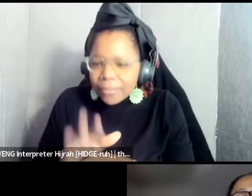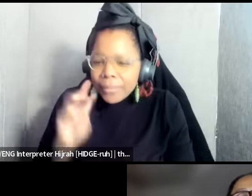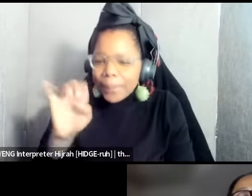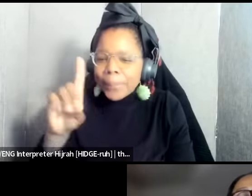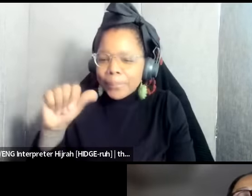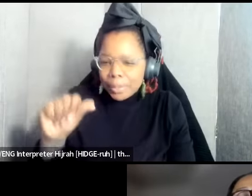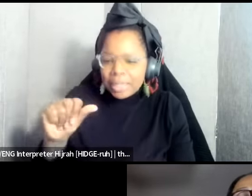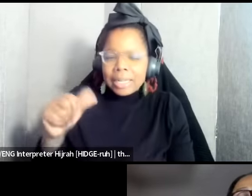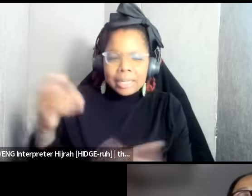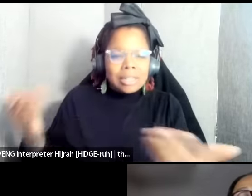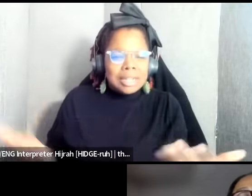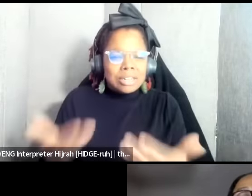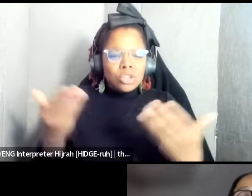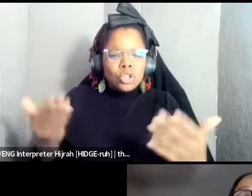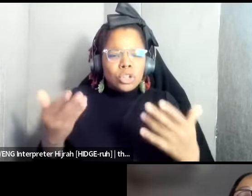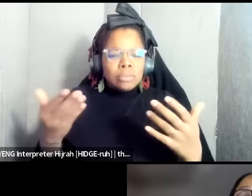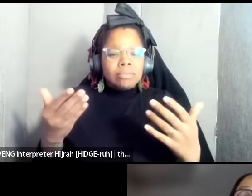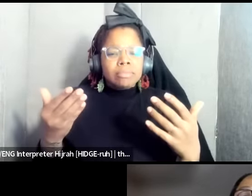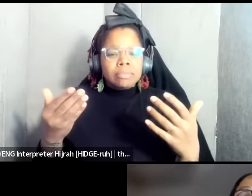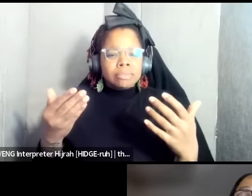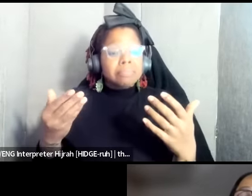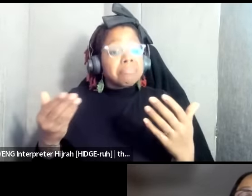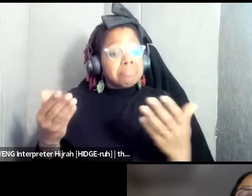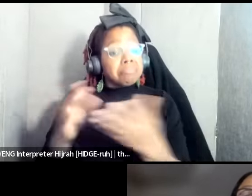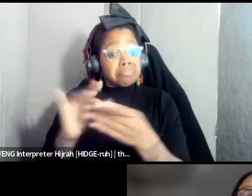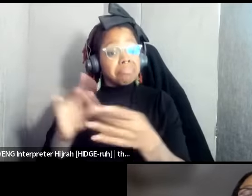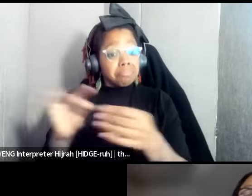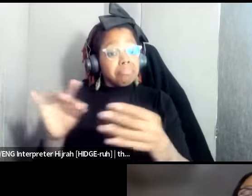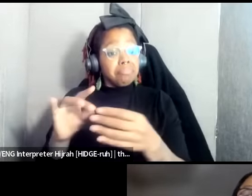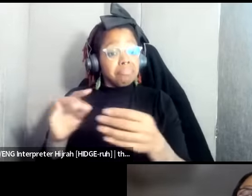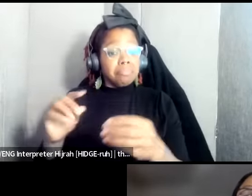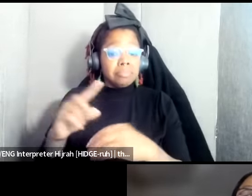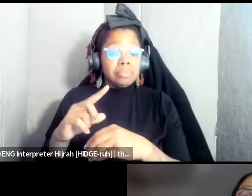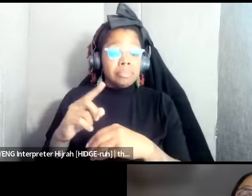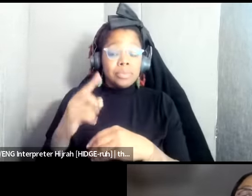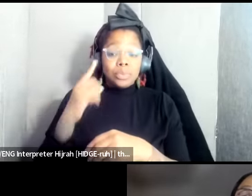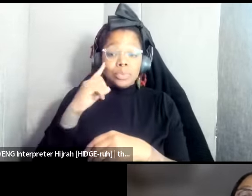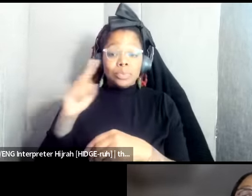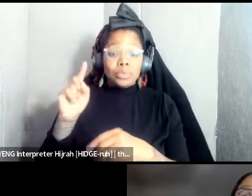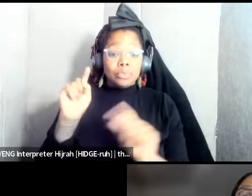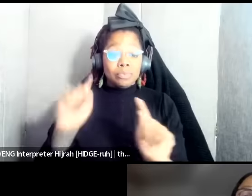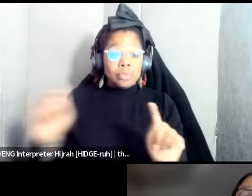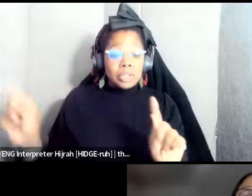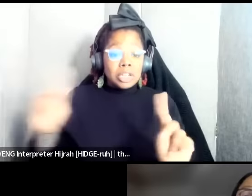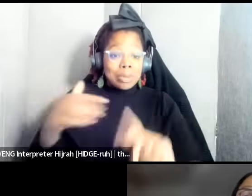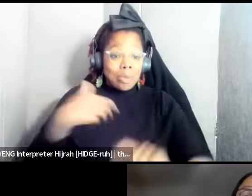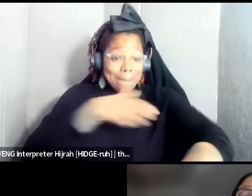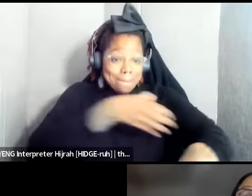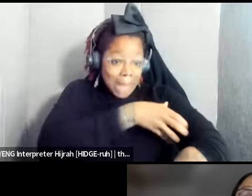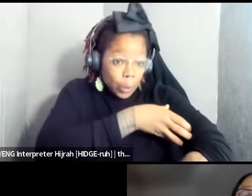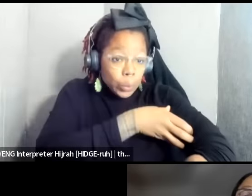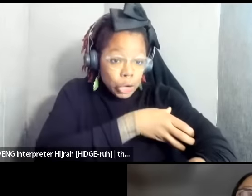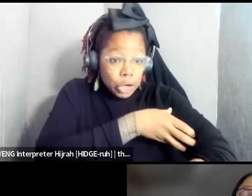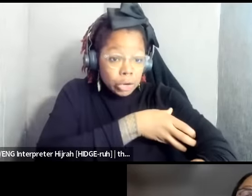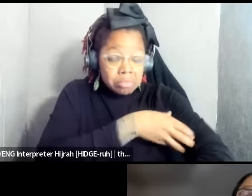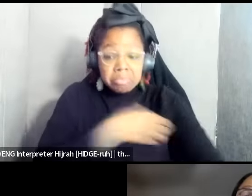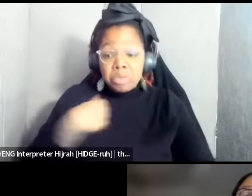absolutely it lives the stories of those um who are in power and we often times do not get access